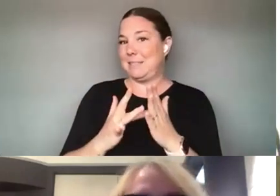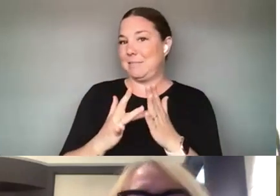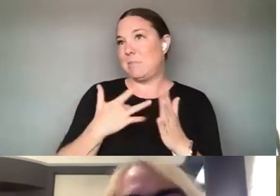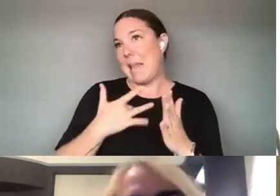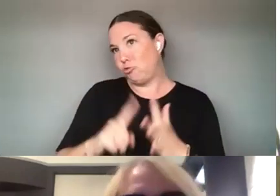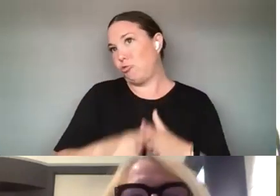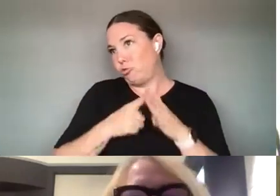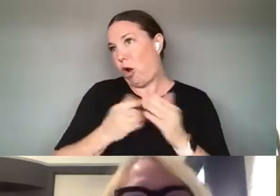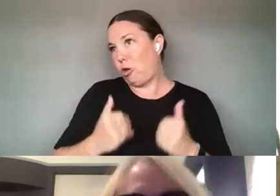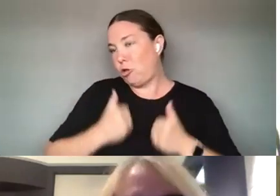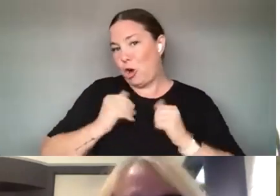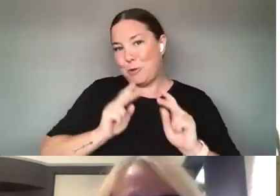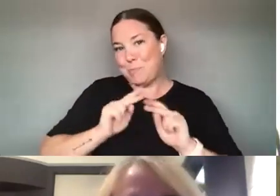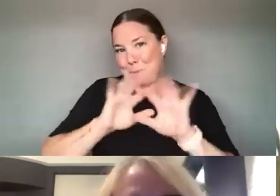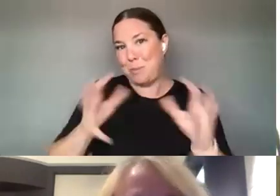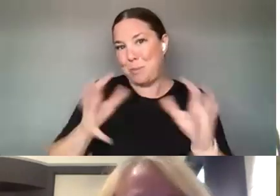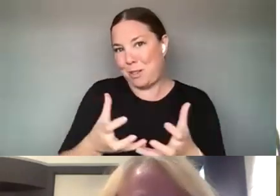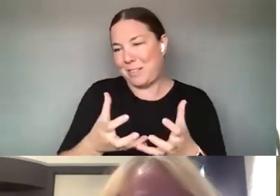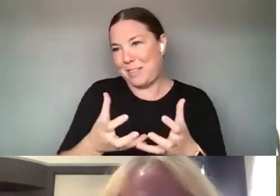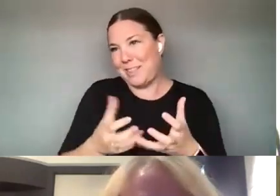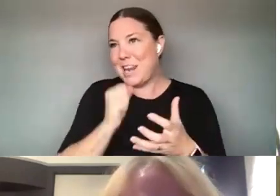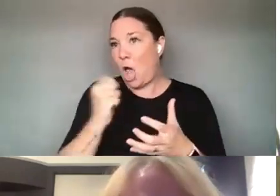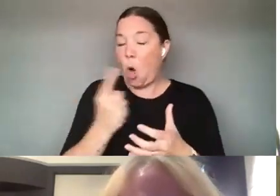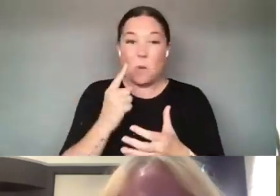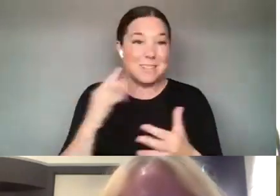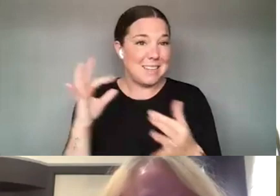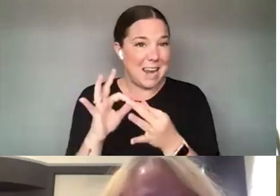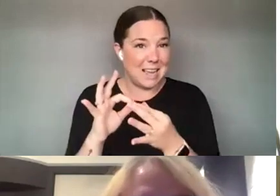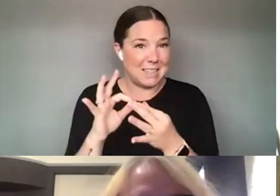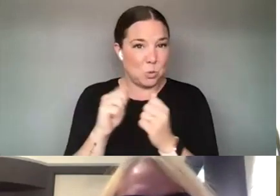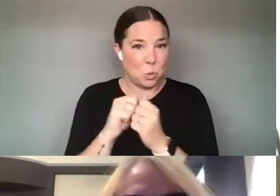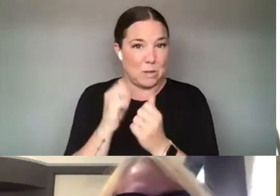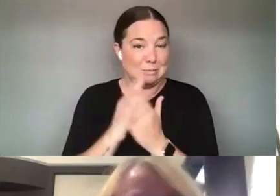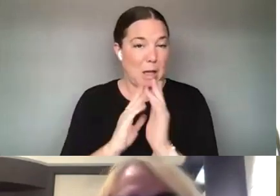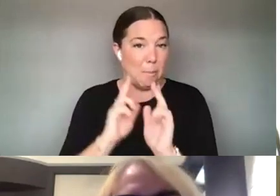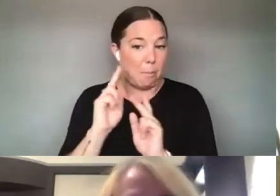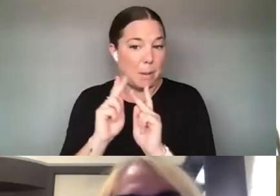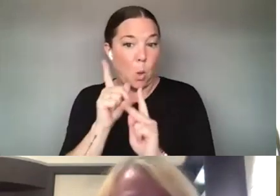THAT DON'T, AREN'T ALWAYS NECESSARILY CONNECTED TO SOME OF THE PEOPLE WHO ARE FUNDING THESE PROJECTS.